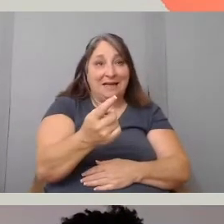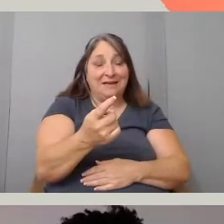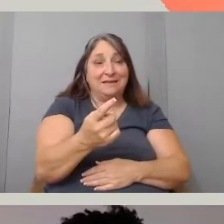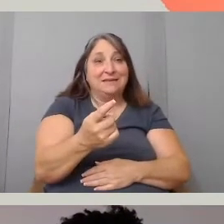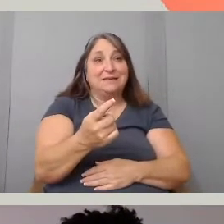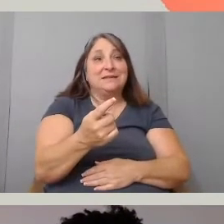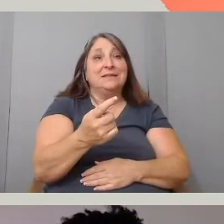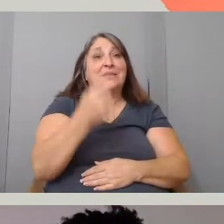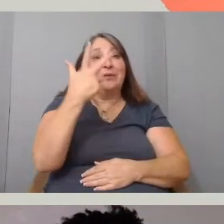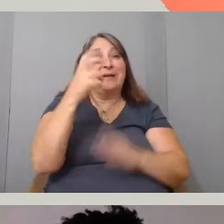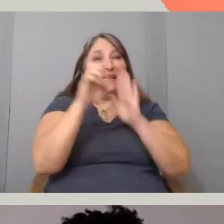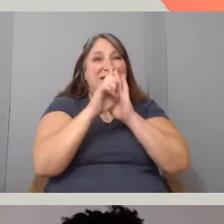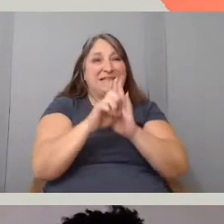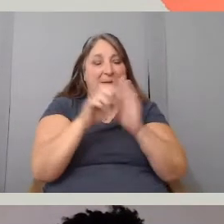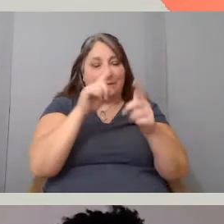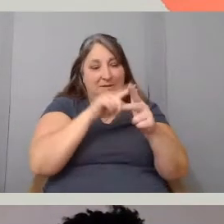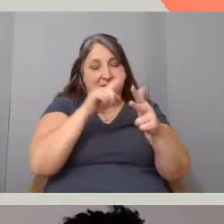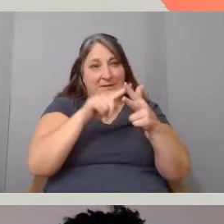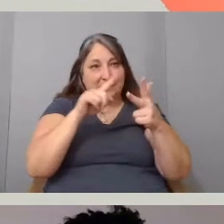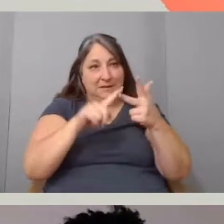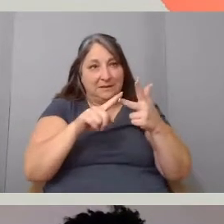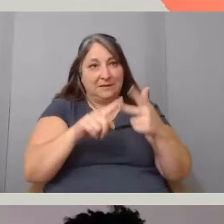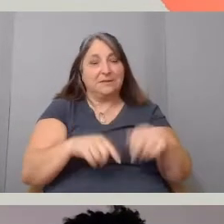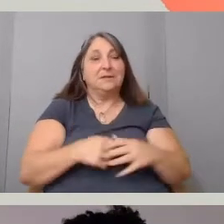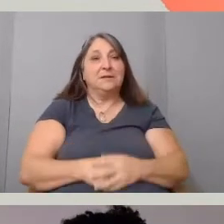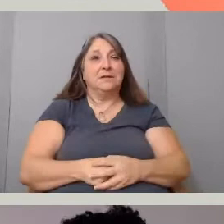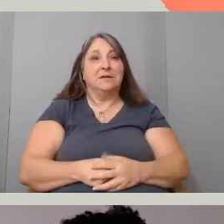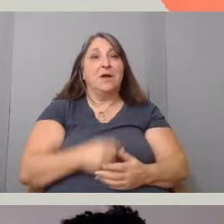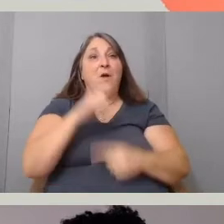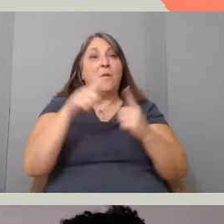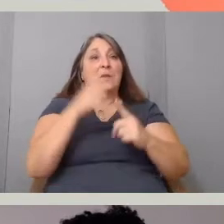The second one, when you see the three women talking